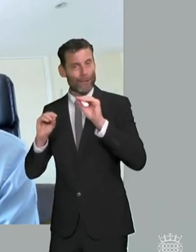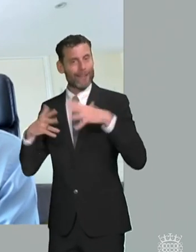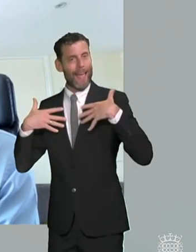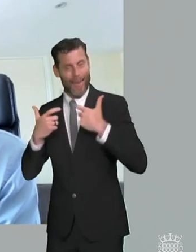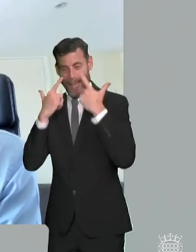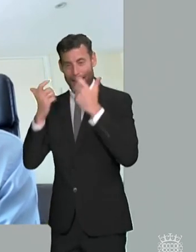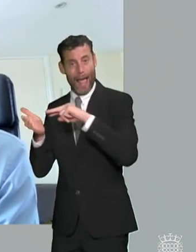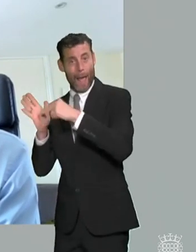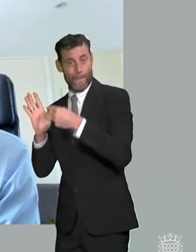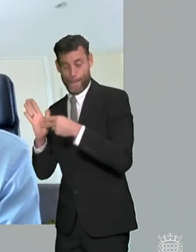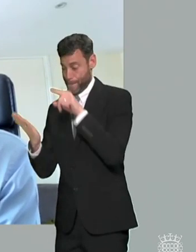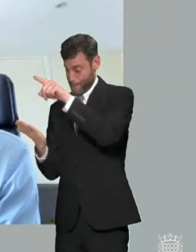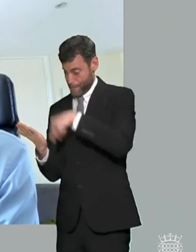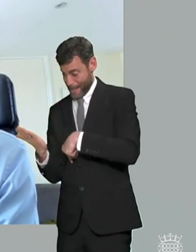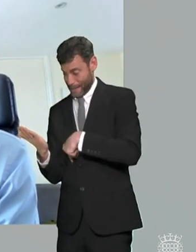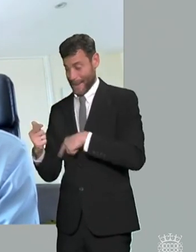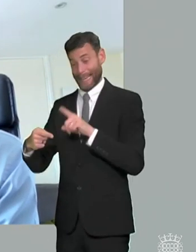why don't we just change the e to an employment